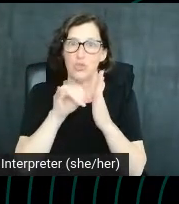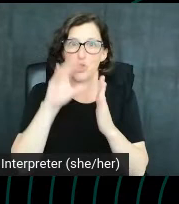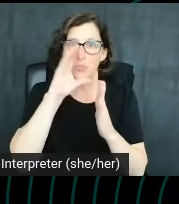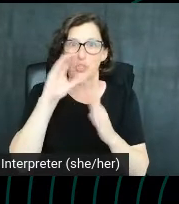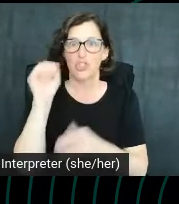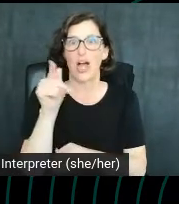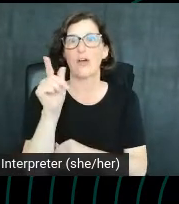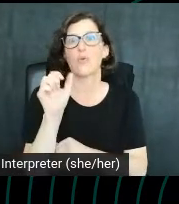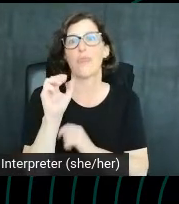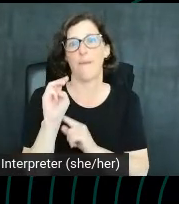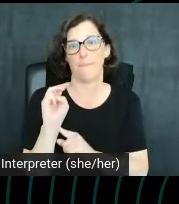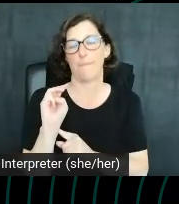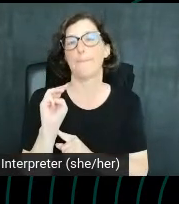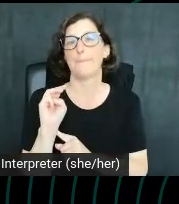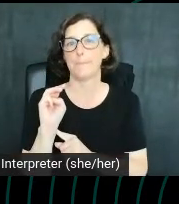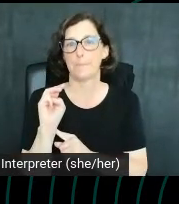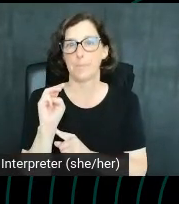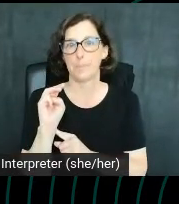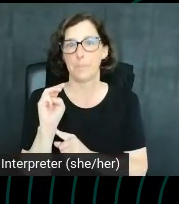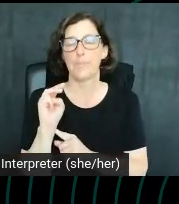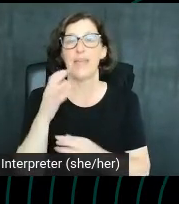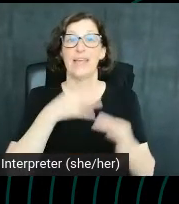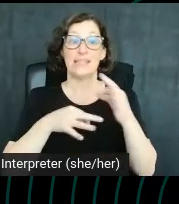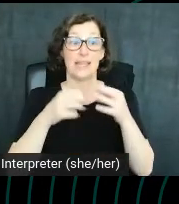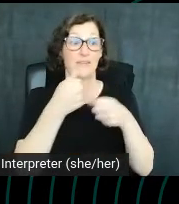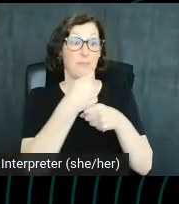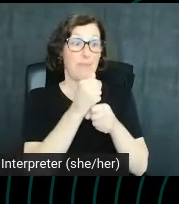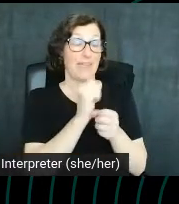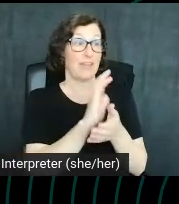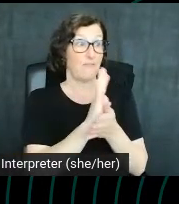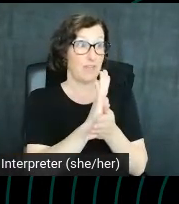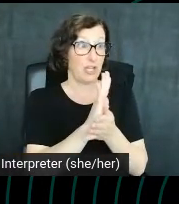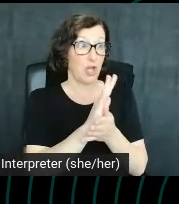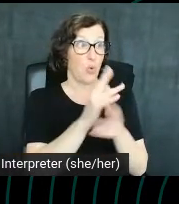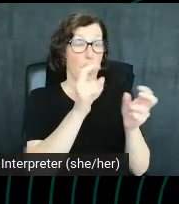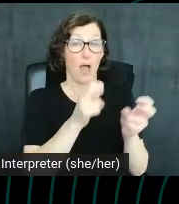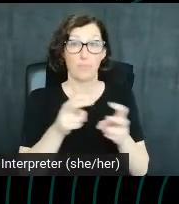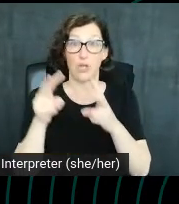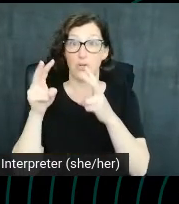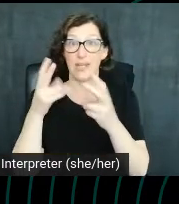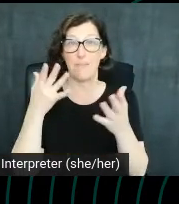creating a video first, uploading and then uploading it, we're actually thinking about what people are typing into the search